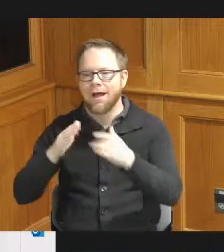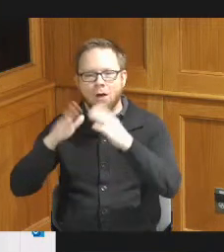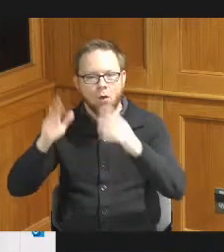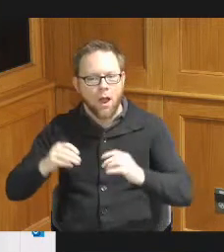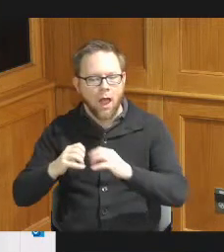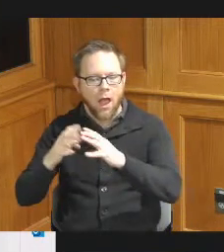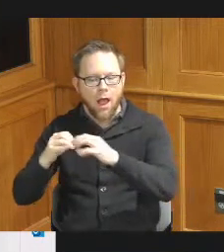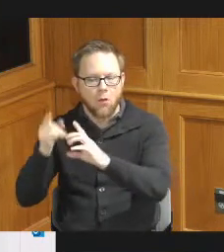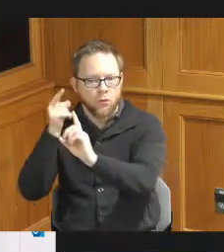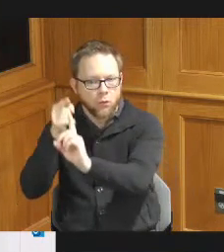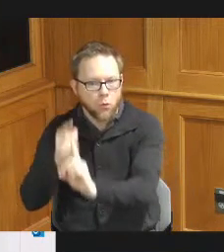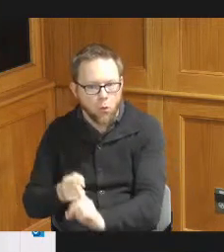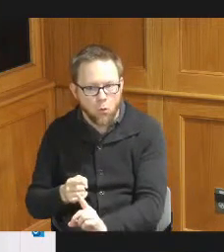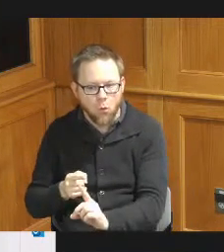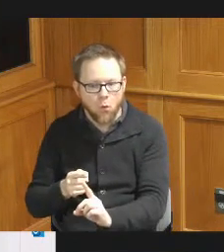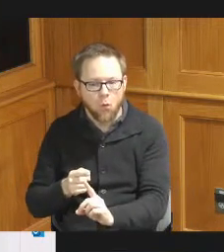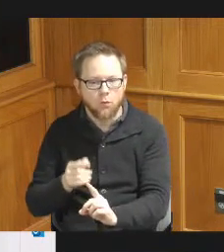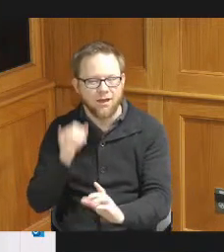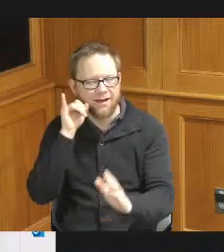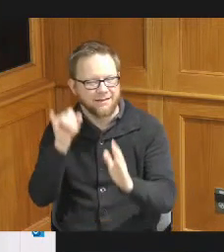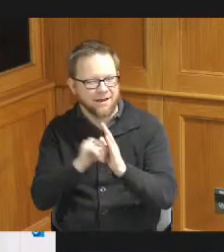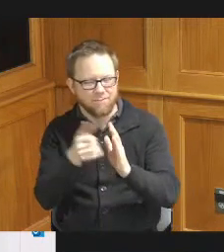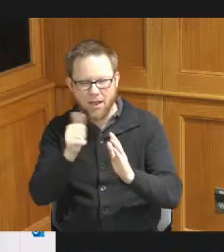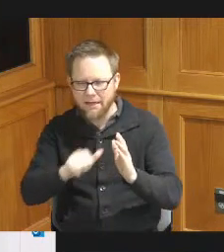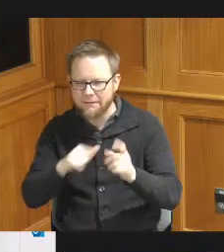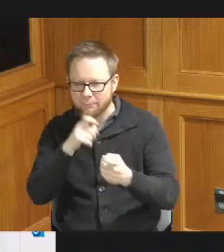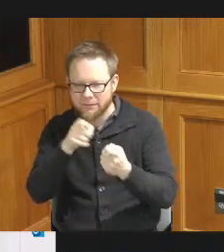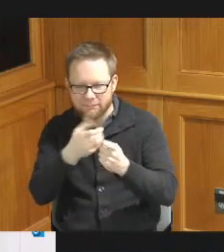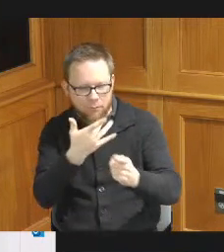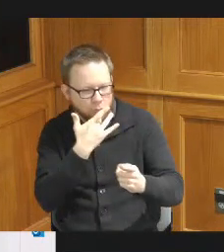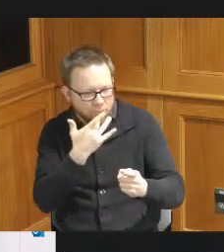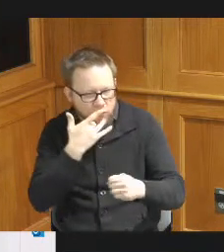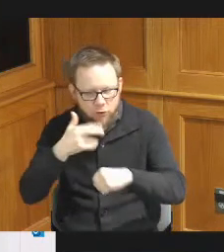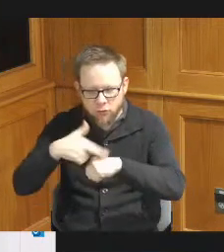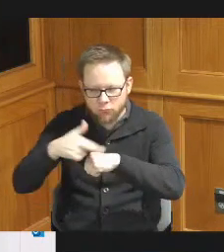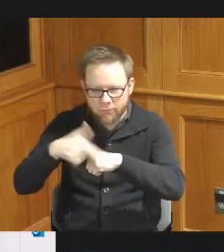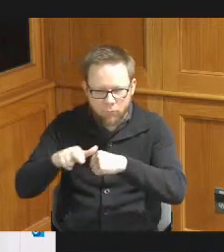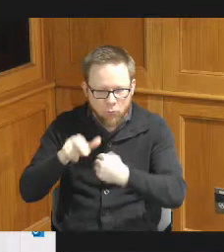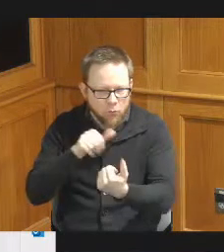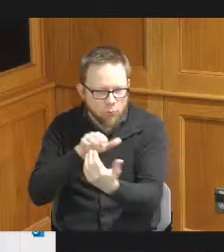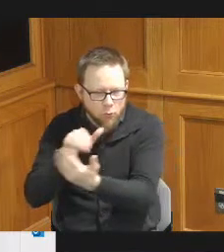if any preferences or referral methods were going to be used for any of the categories and Hamilton